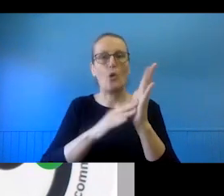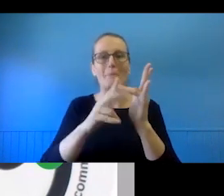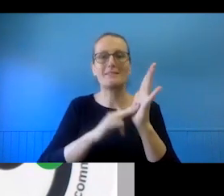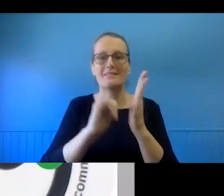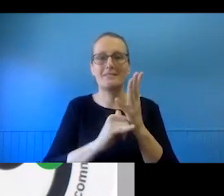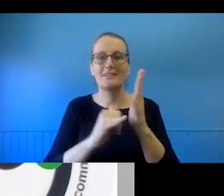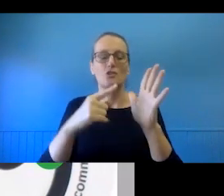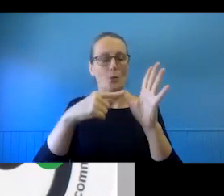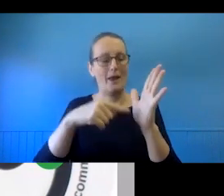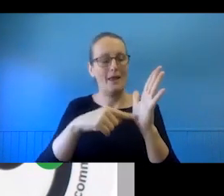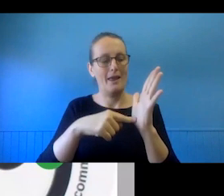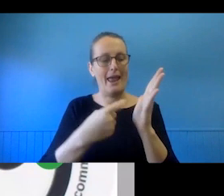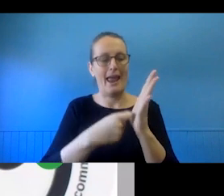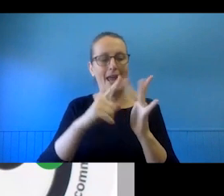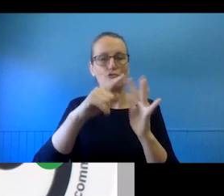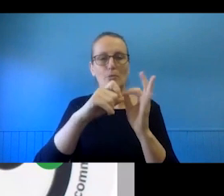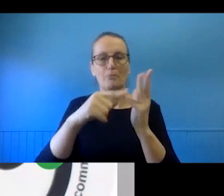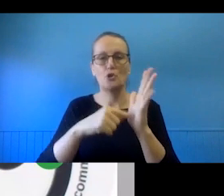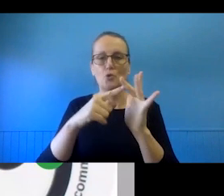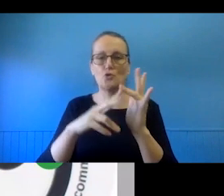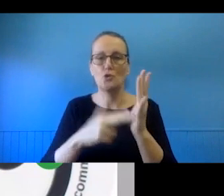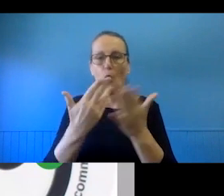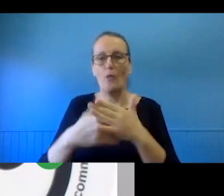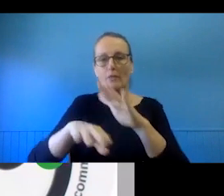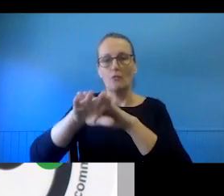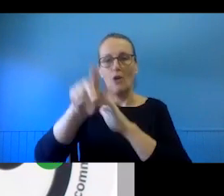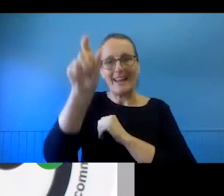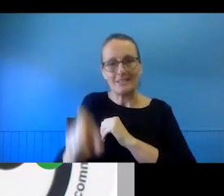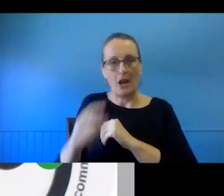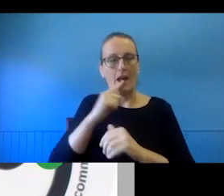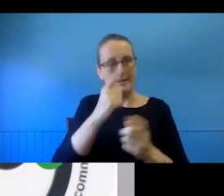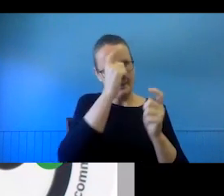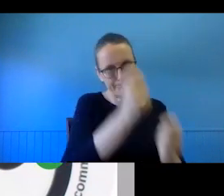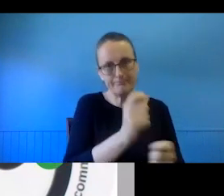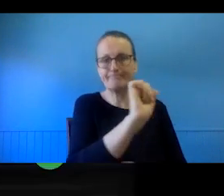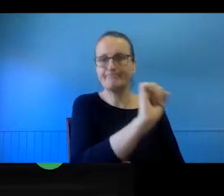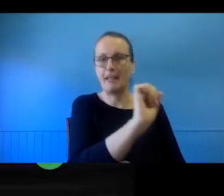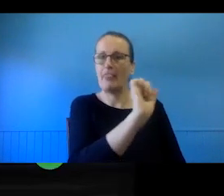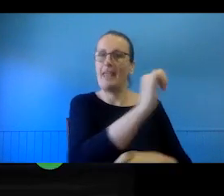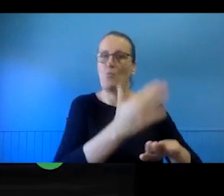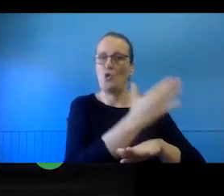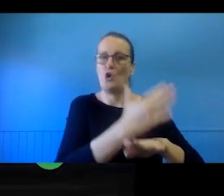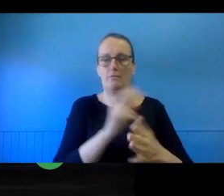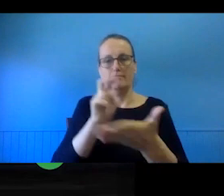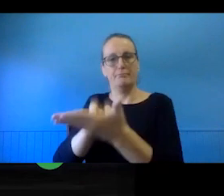each of the images in the strap on the right-hand side of the slide.